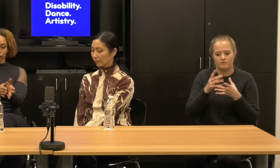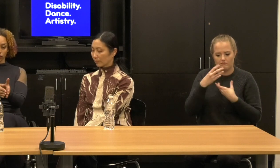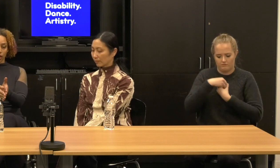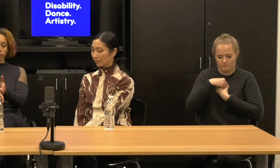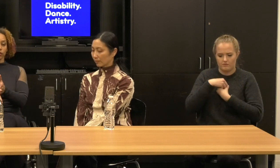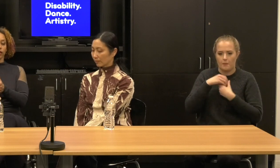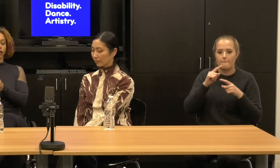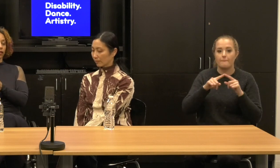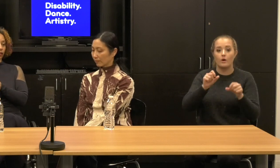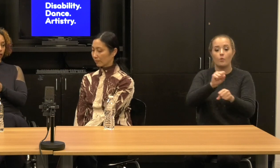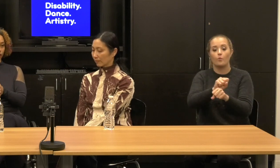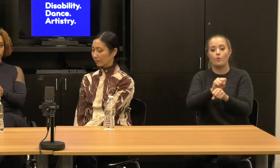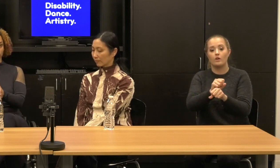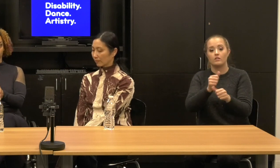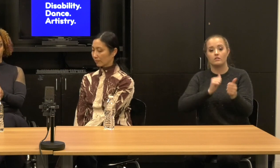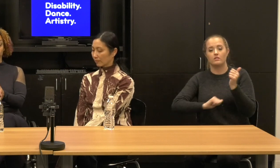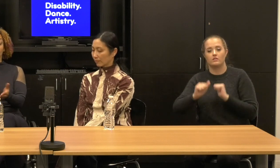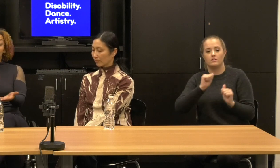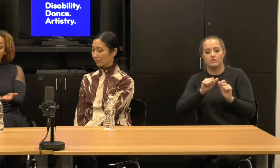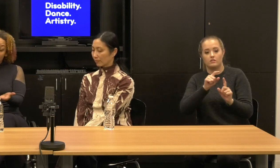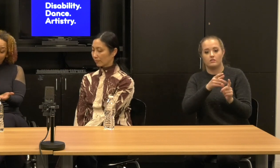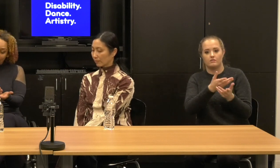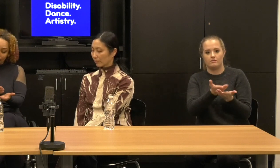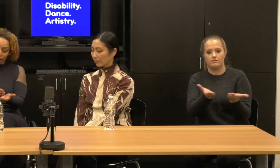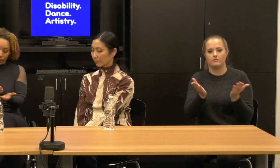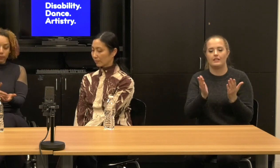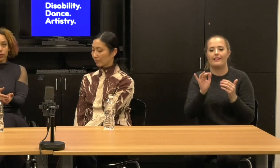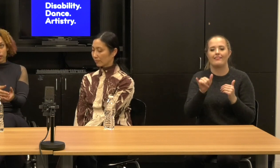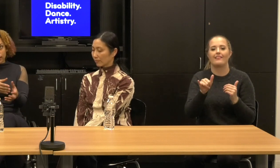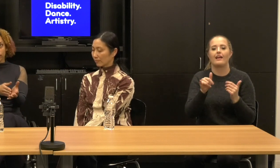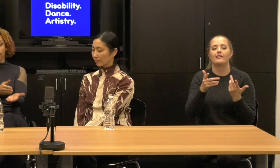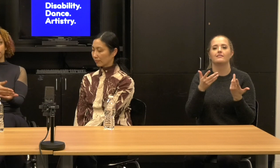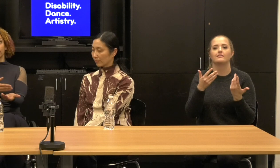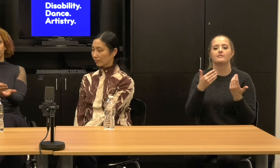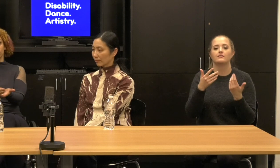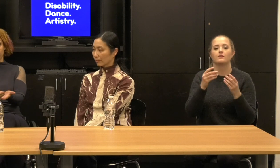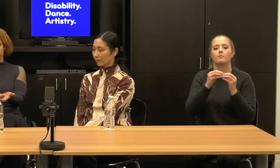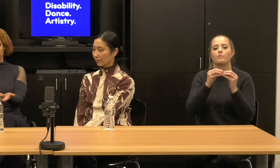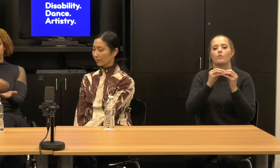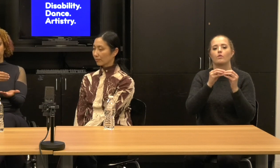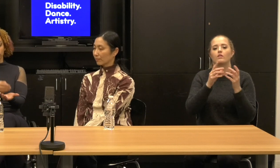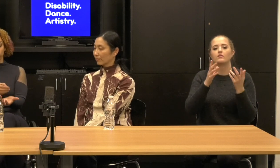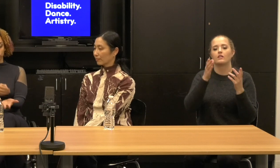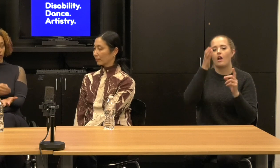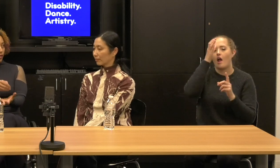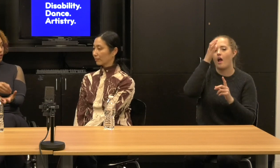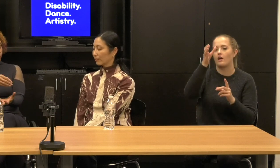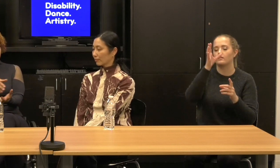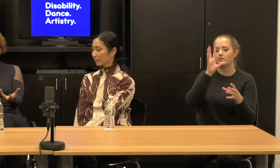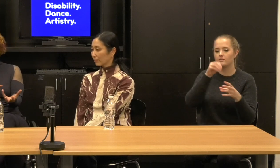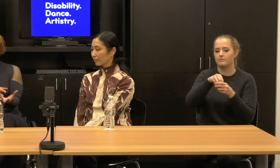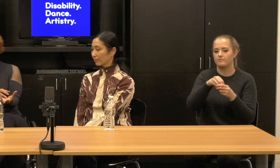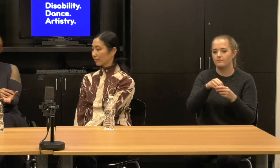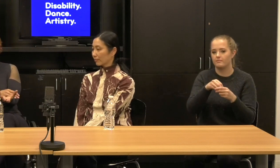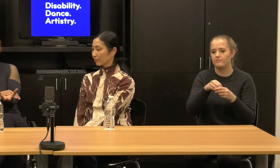is conceptually themetized. It's thematized conceptually, but it's also in the process.